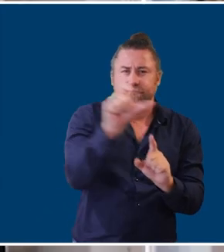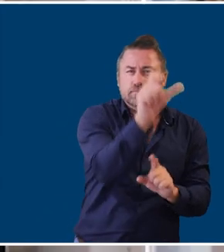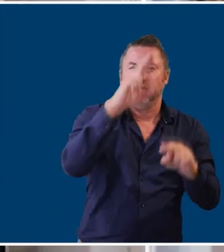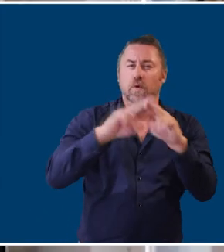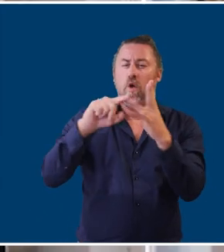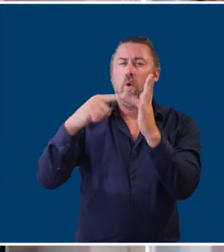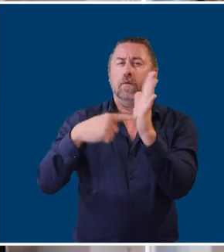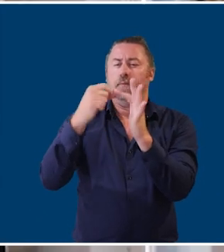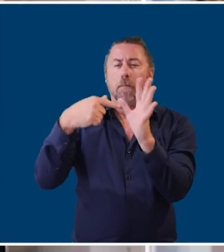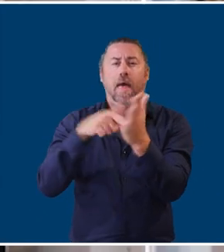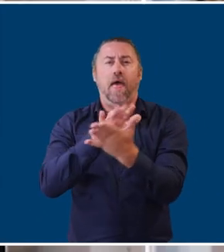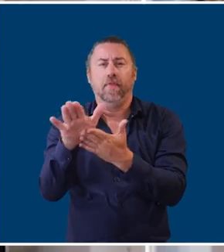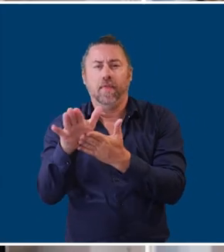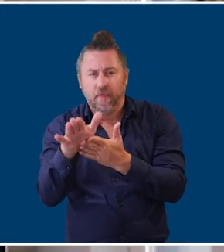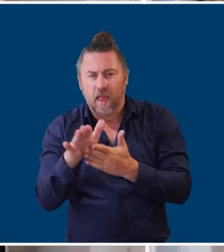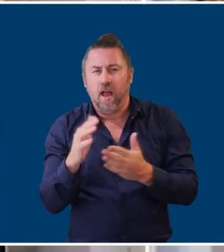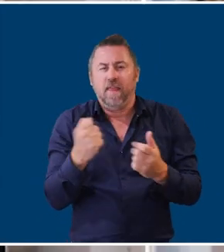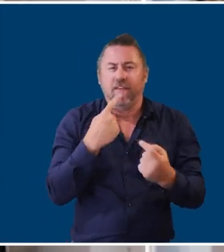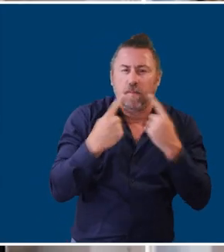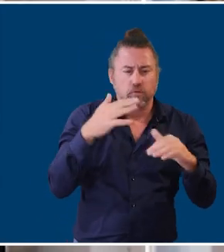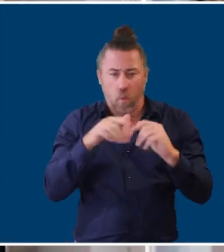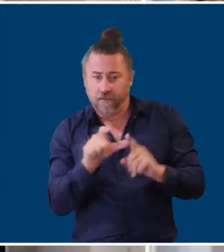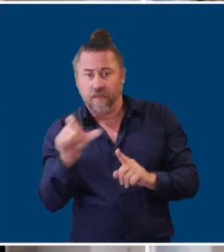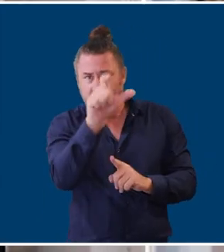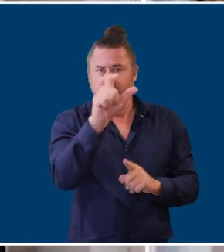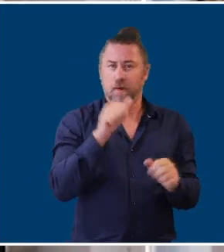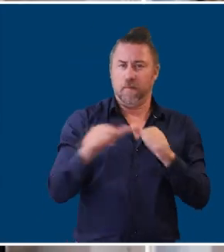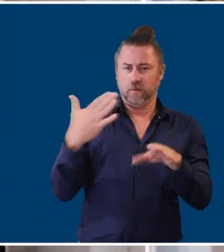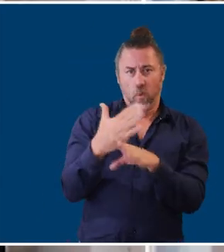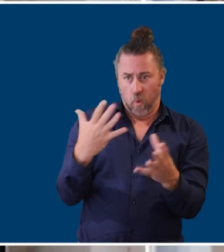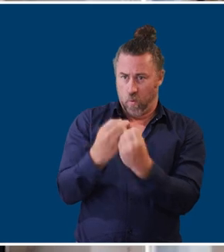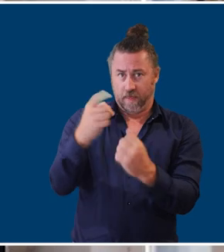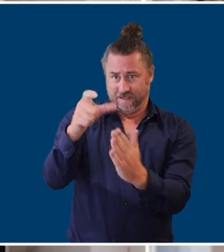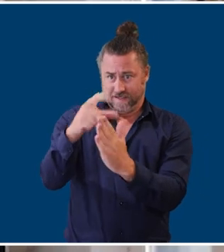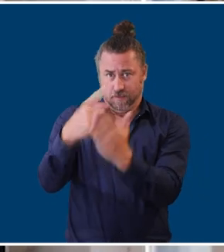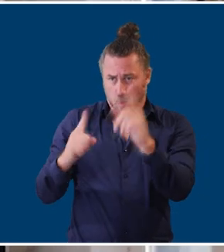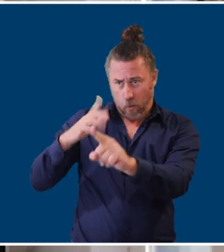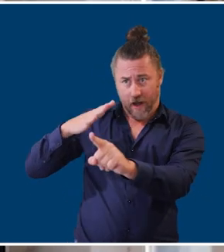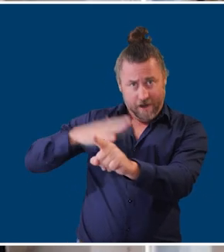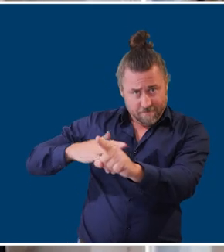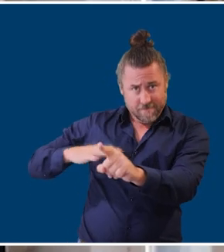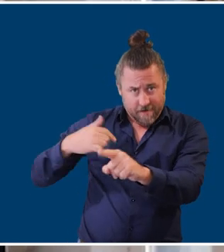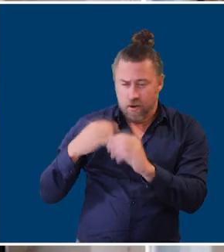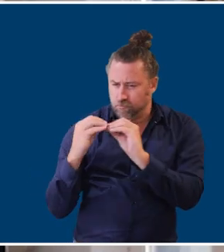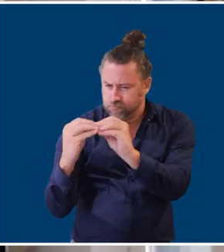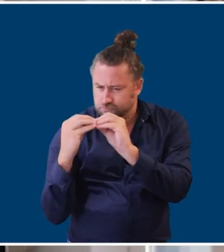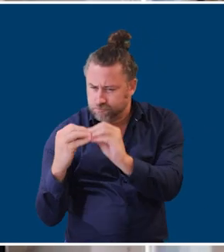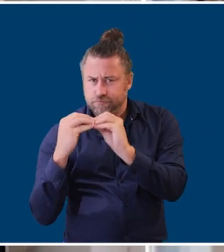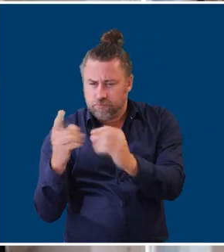walkability to happen, you'll find if you work with people who have a disability and you look at their certain needs that they